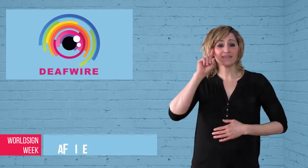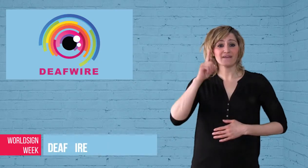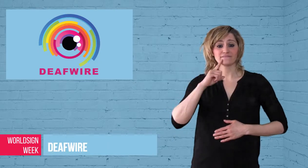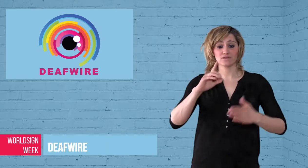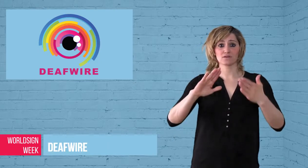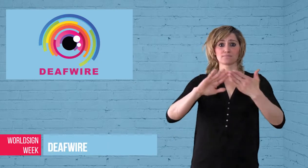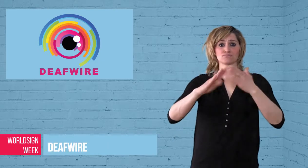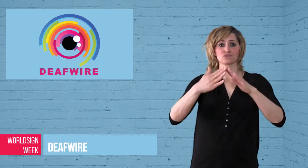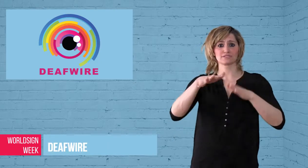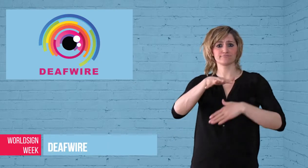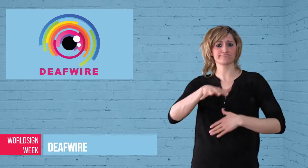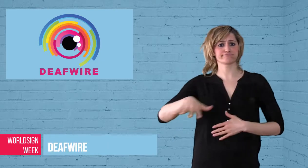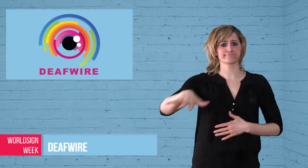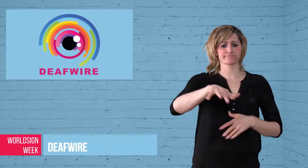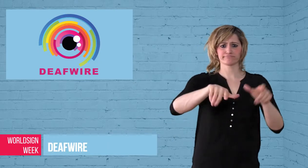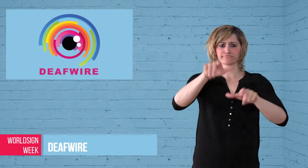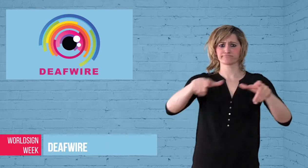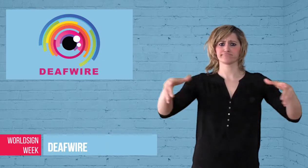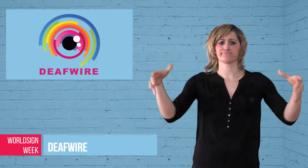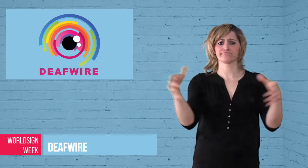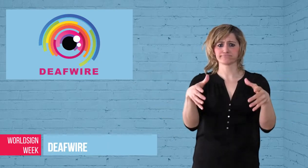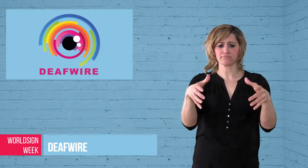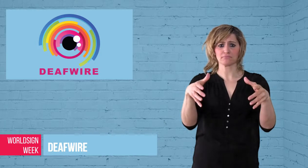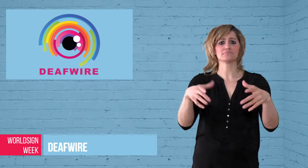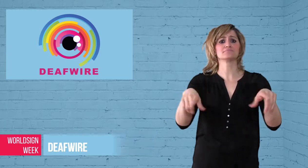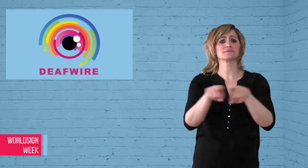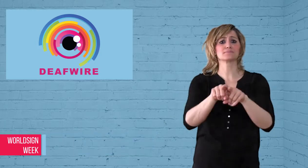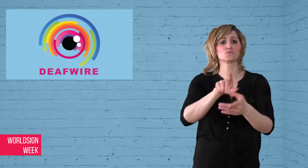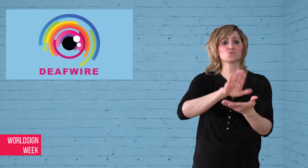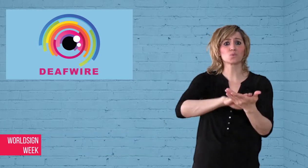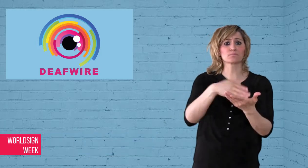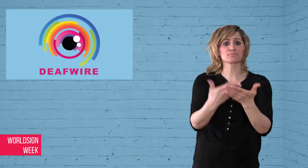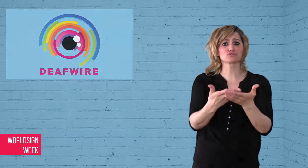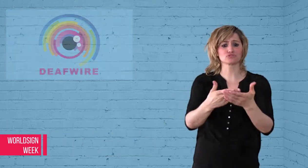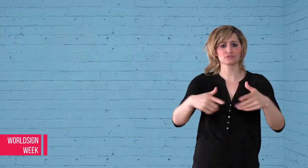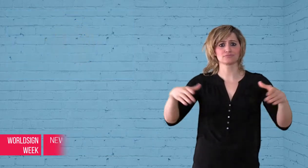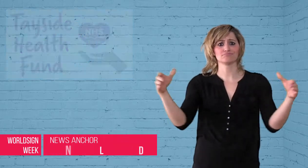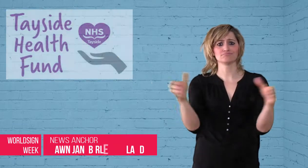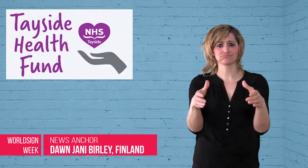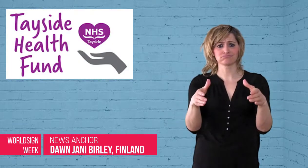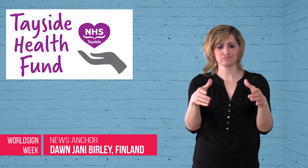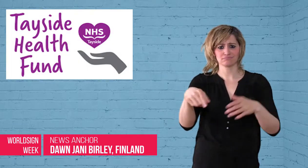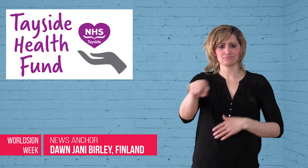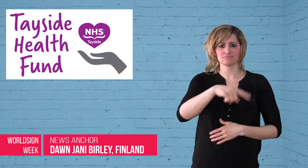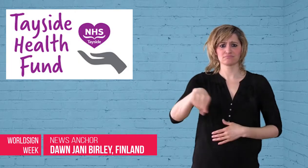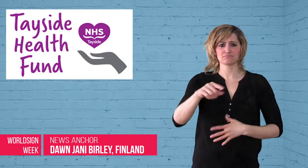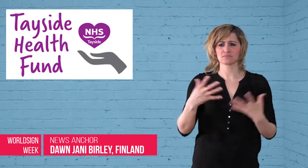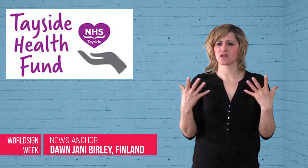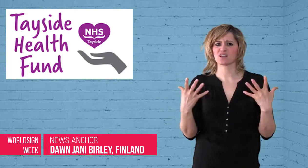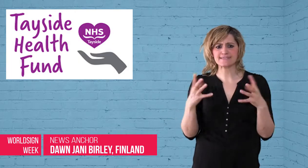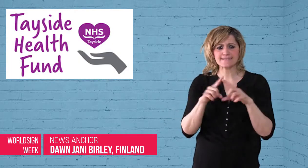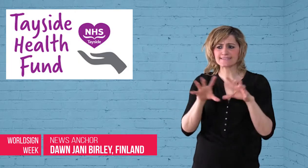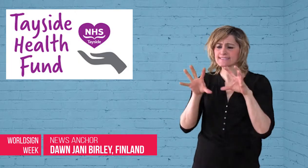Dawn: The Deaf community and